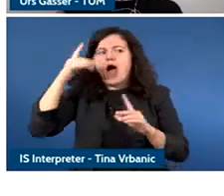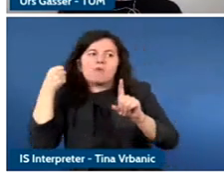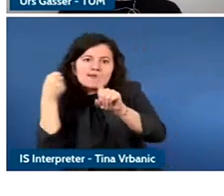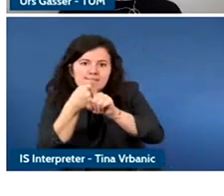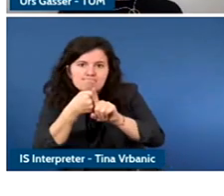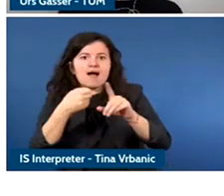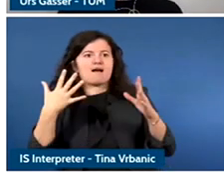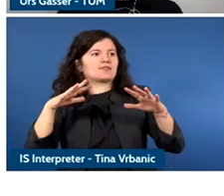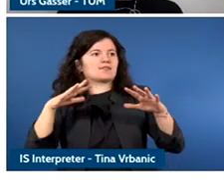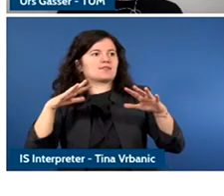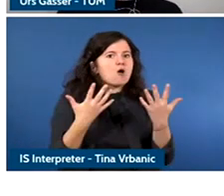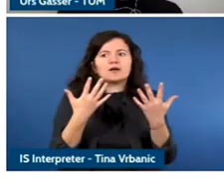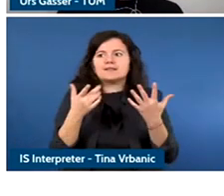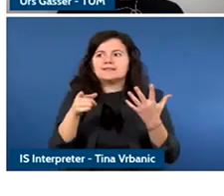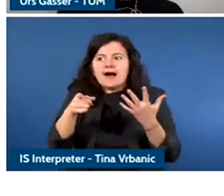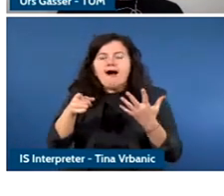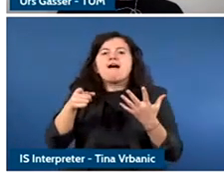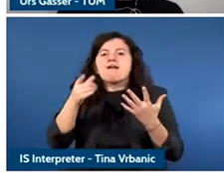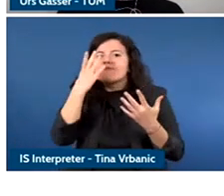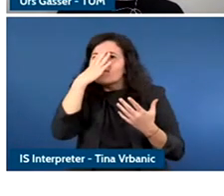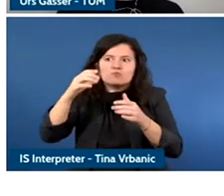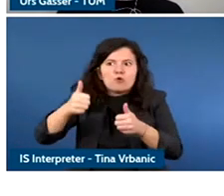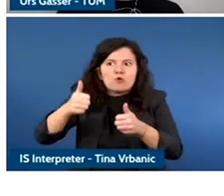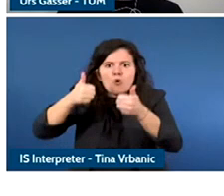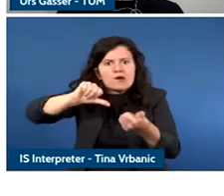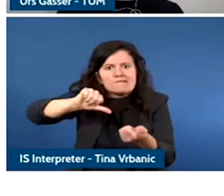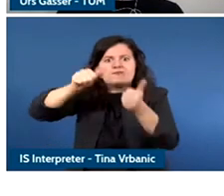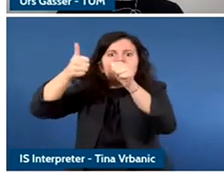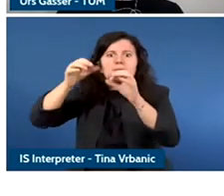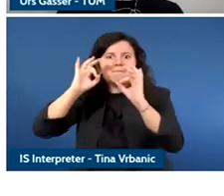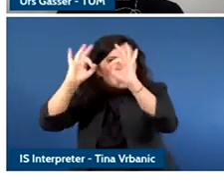research and improve the safety and well become of young people but the problem